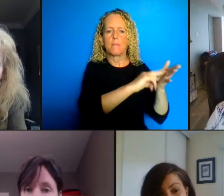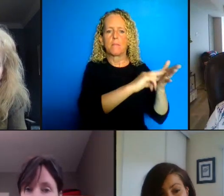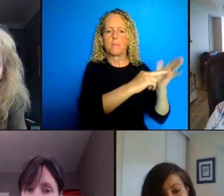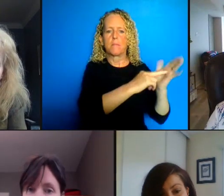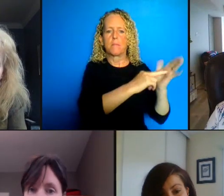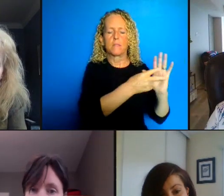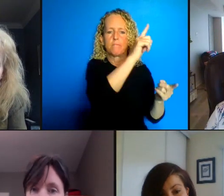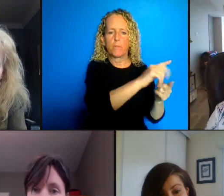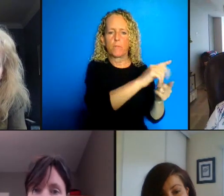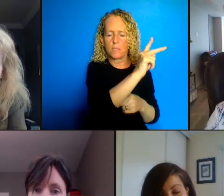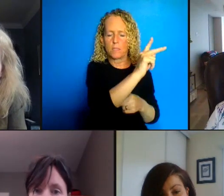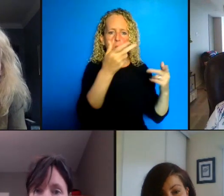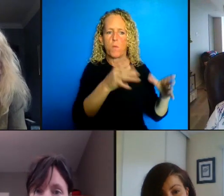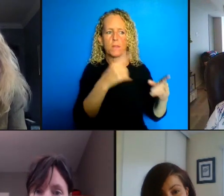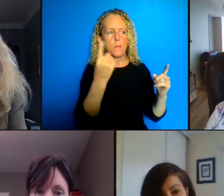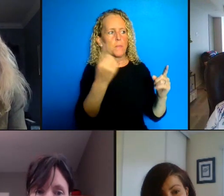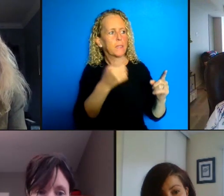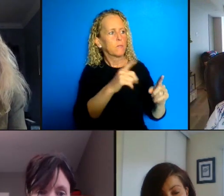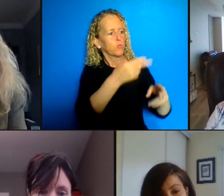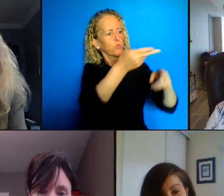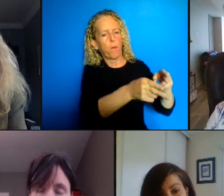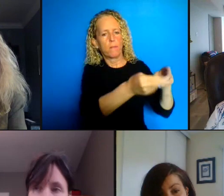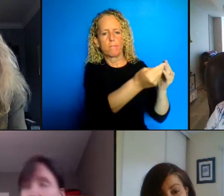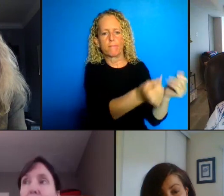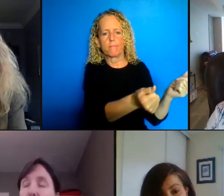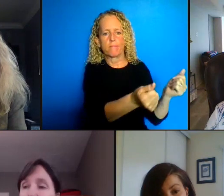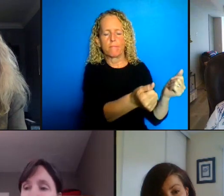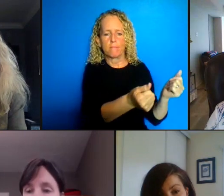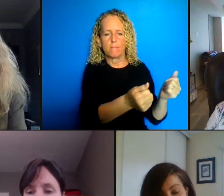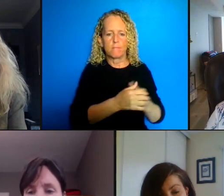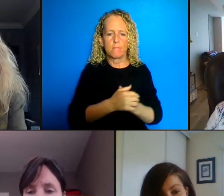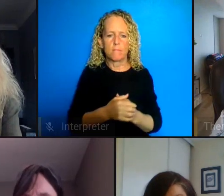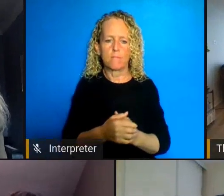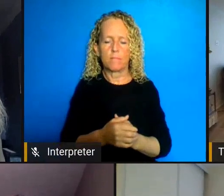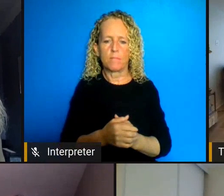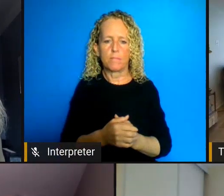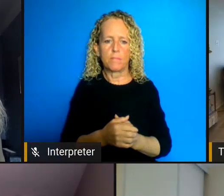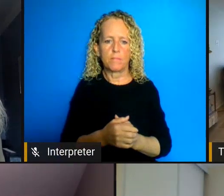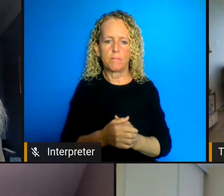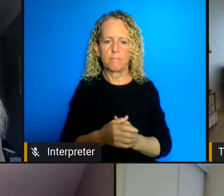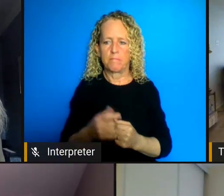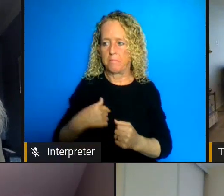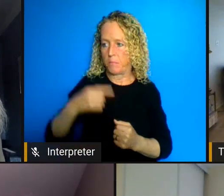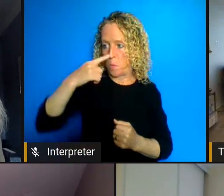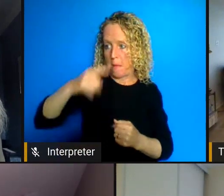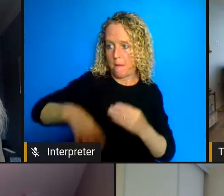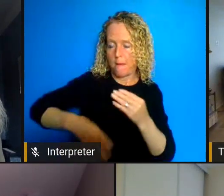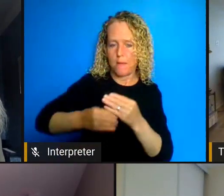add to that just quickly um so back to the example that I gave of